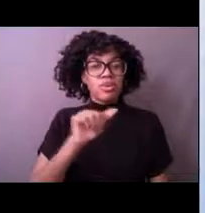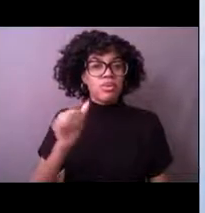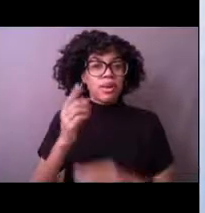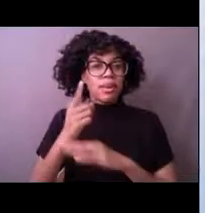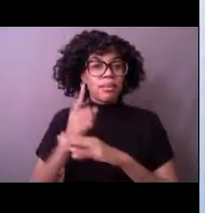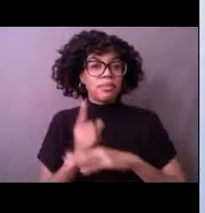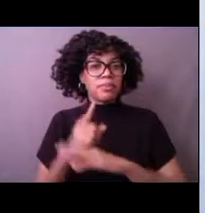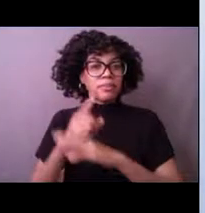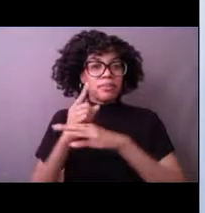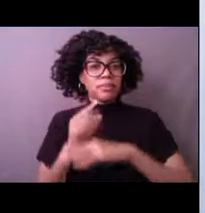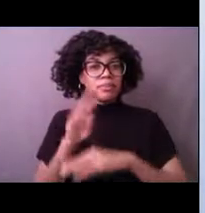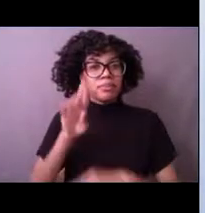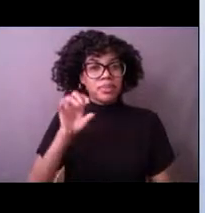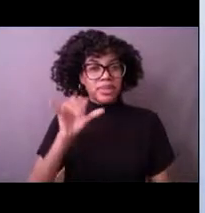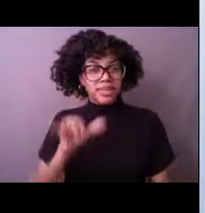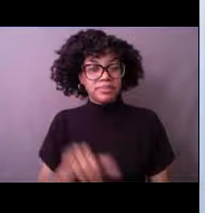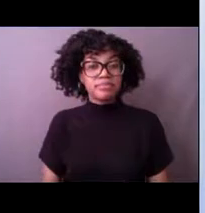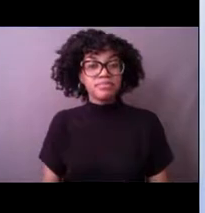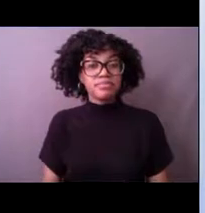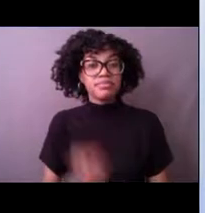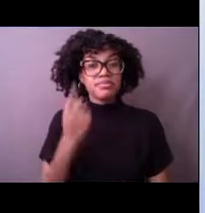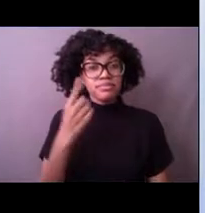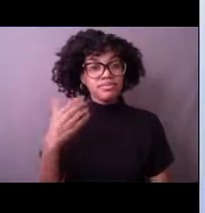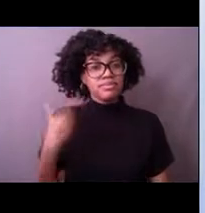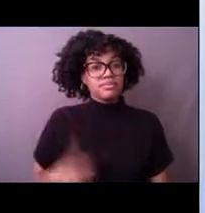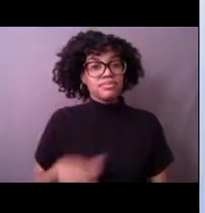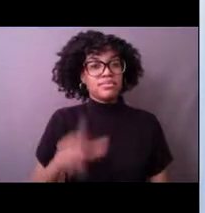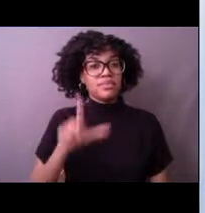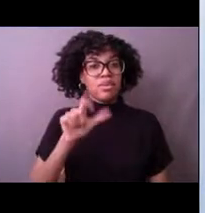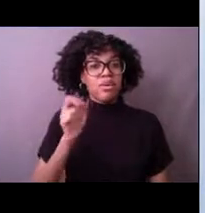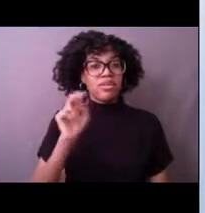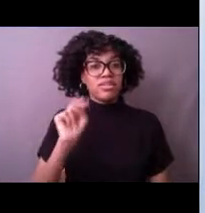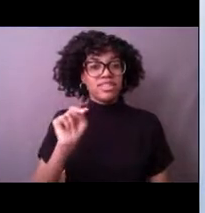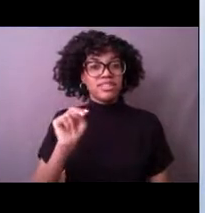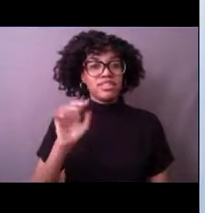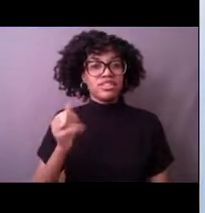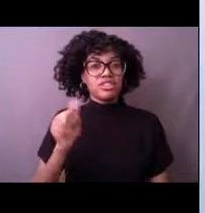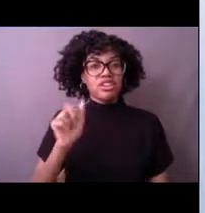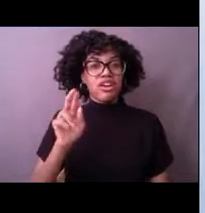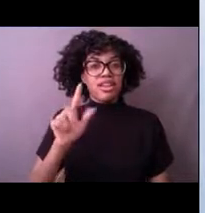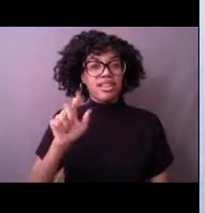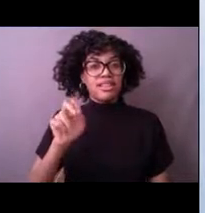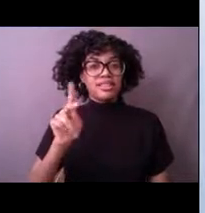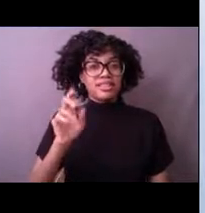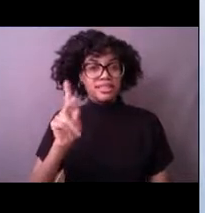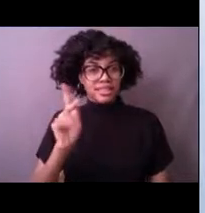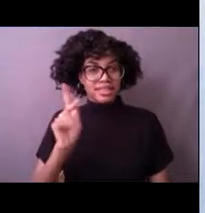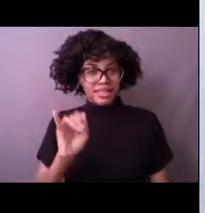So as Nicole mentioned, I am Lauren Jarlenski, and today I will be talking with you and to you